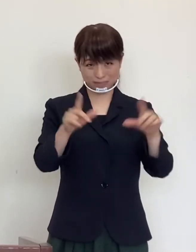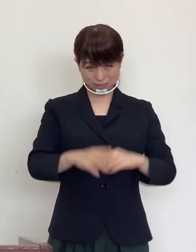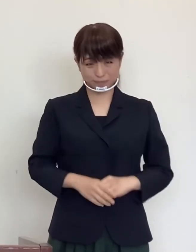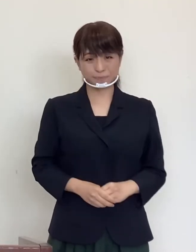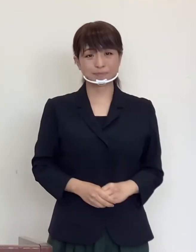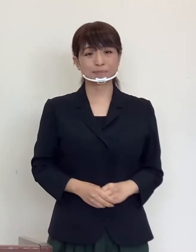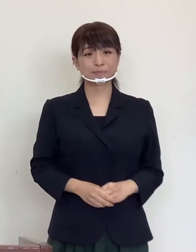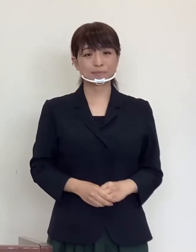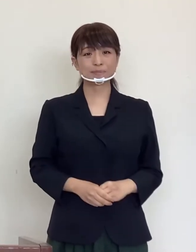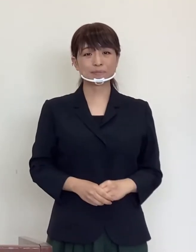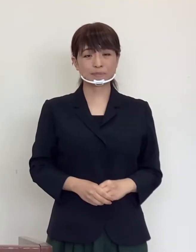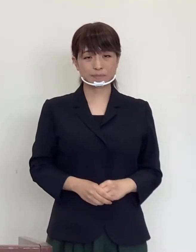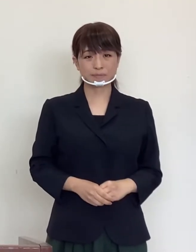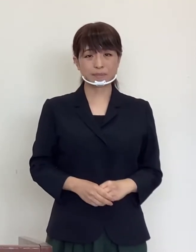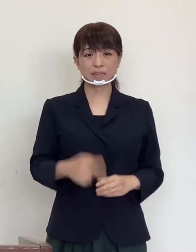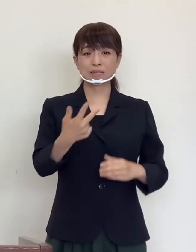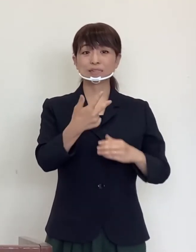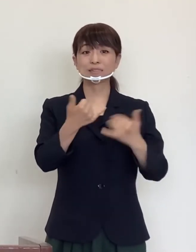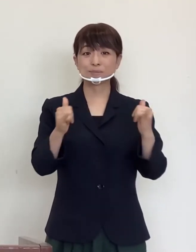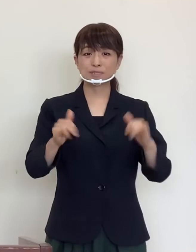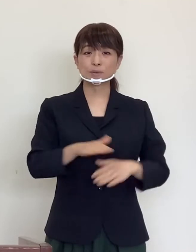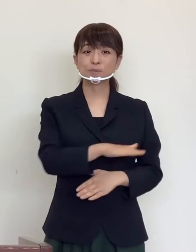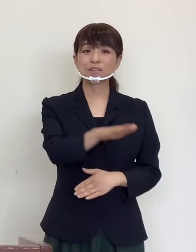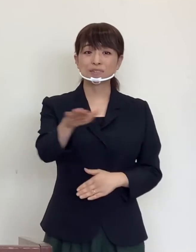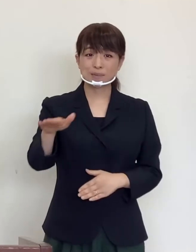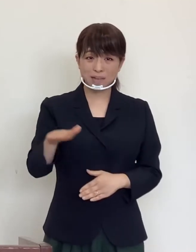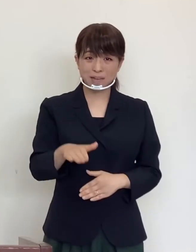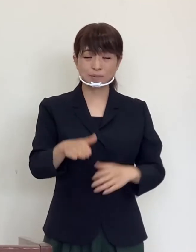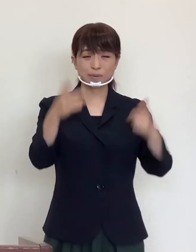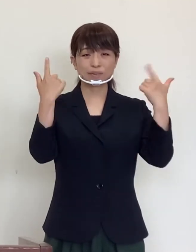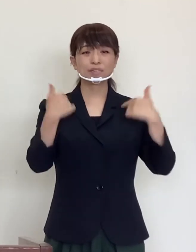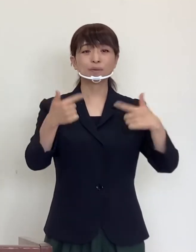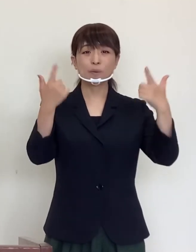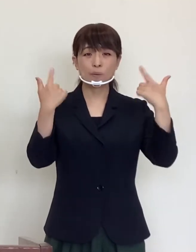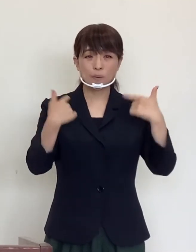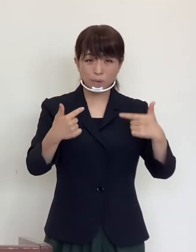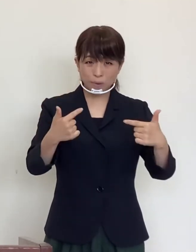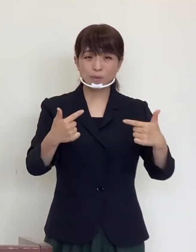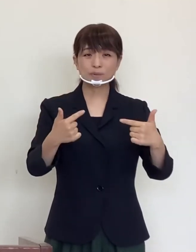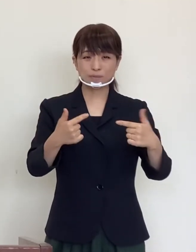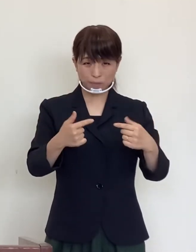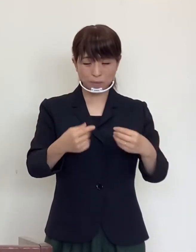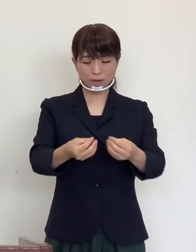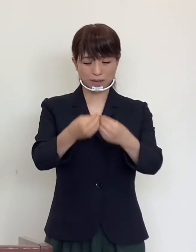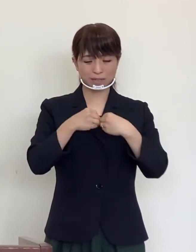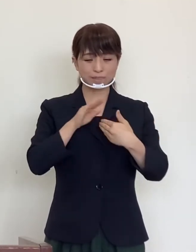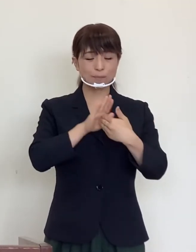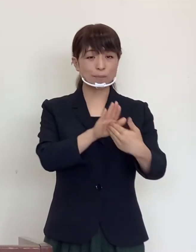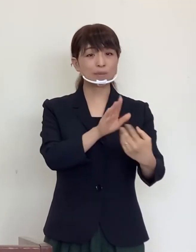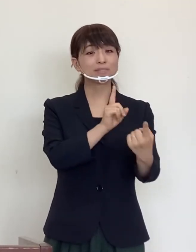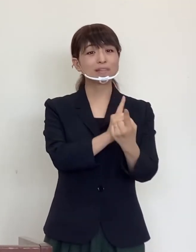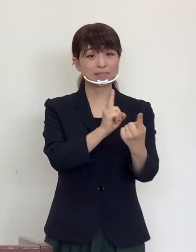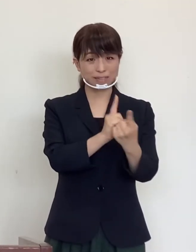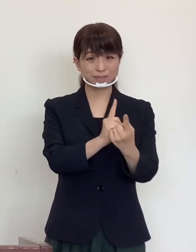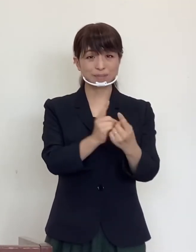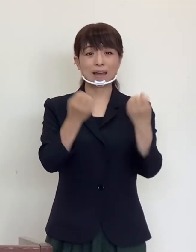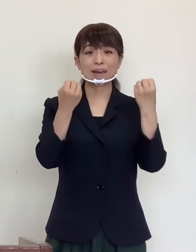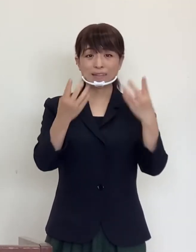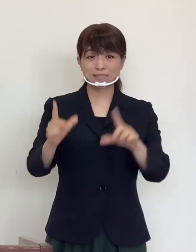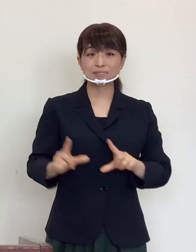First of all, I want to thank all citizens for the measures you take every day to prevent infection striving towards the 'New Lifestyle',